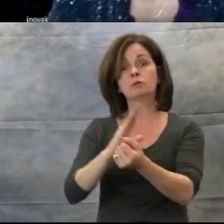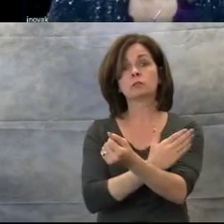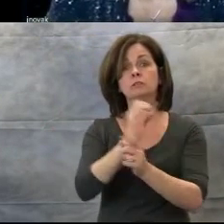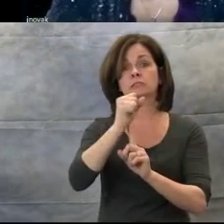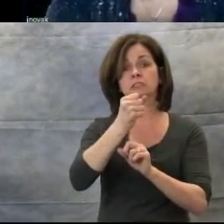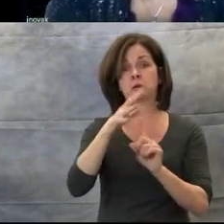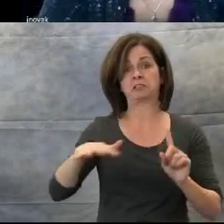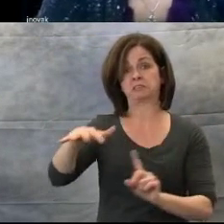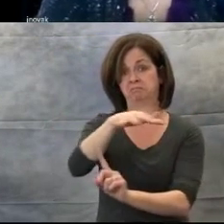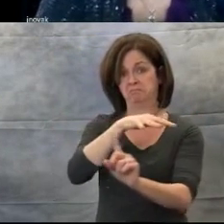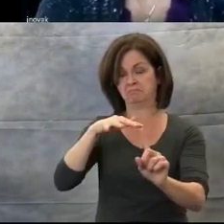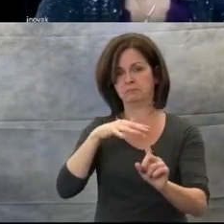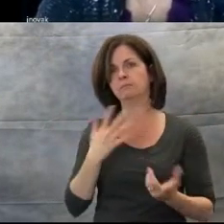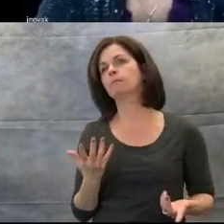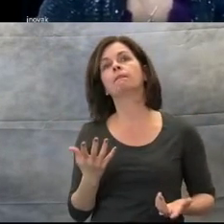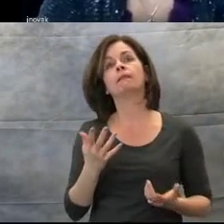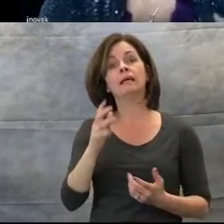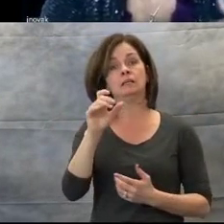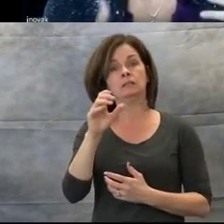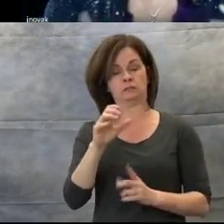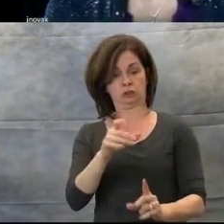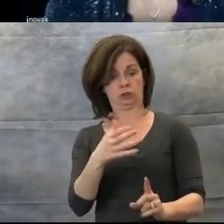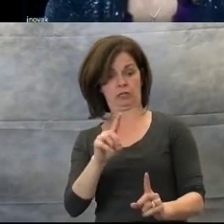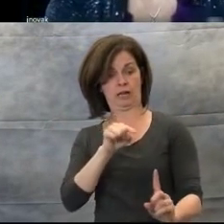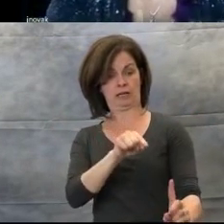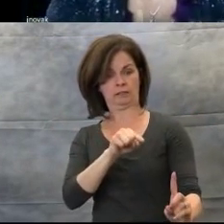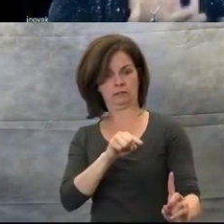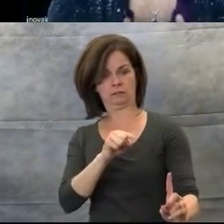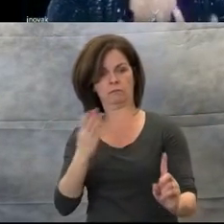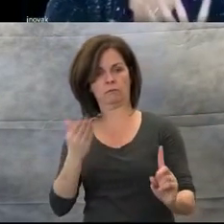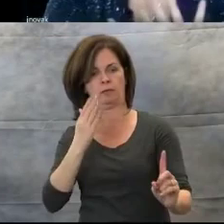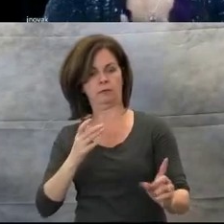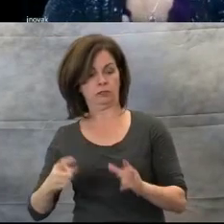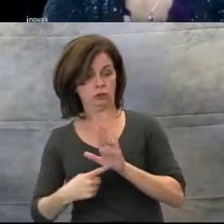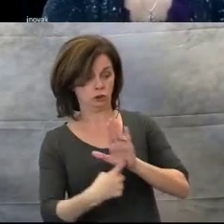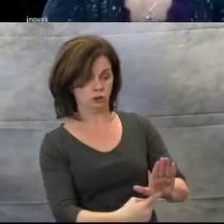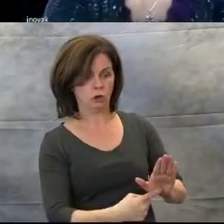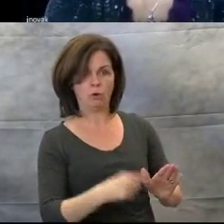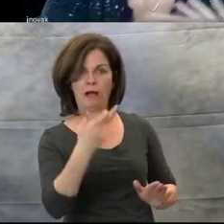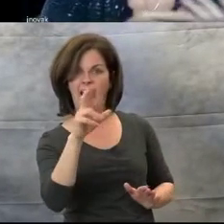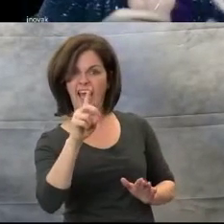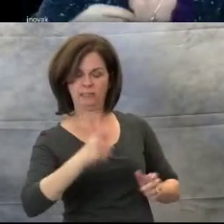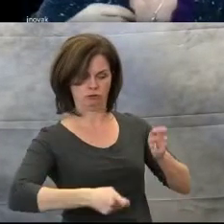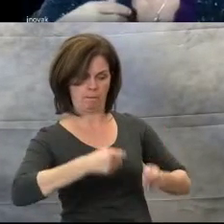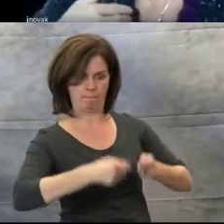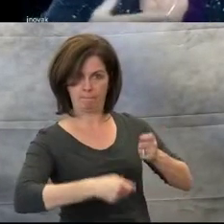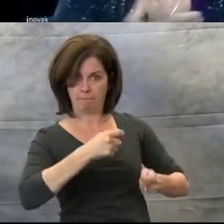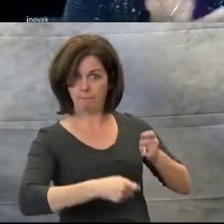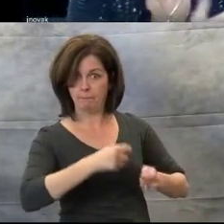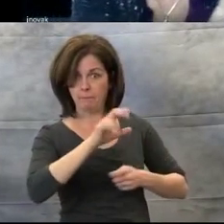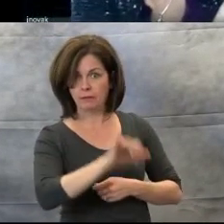exposed to a hand drum. It is important that teachers and parents make sure that the child is exposed